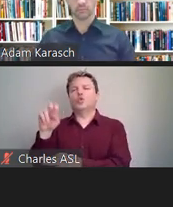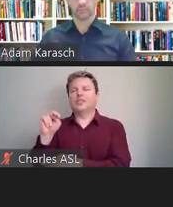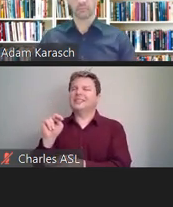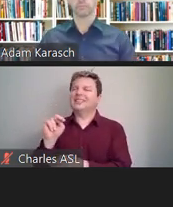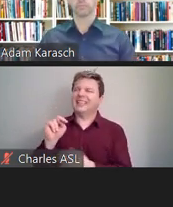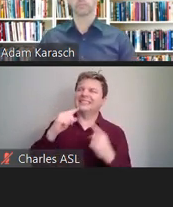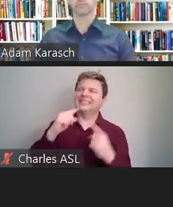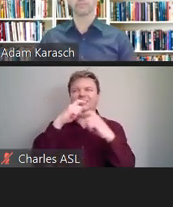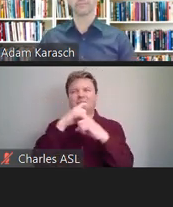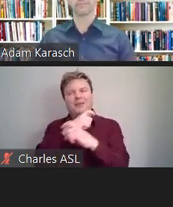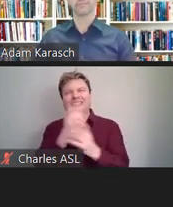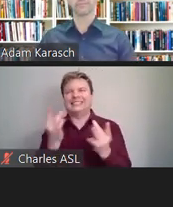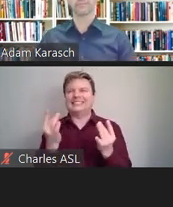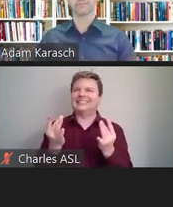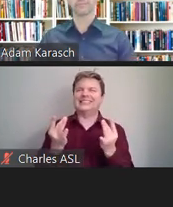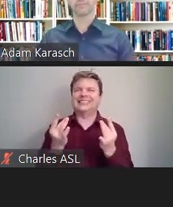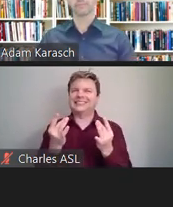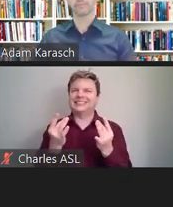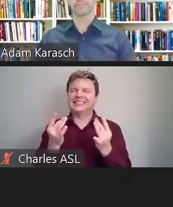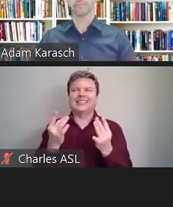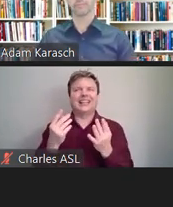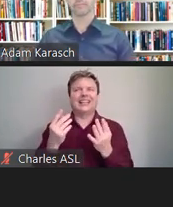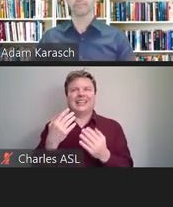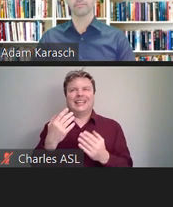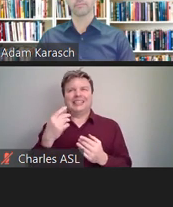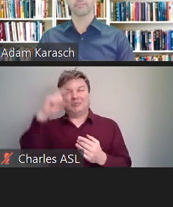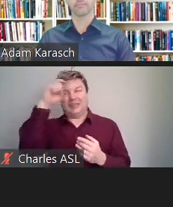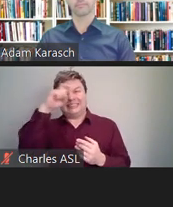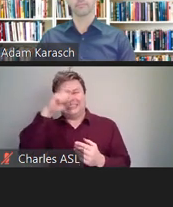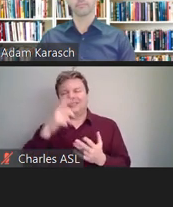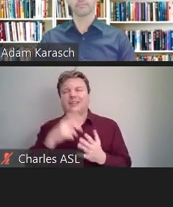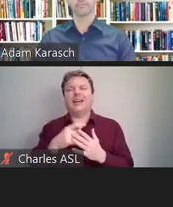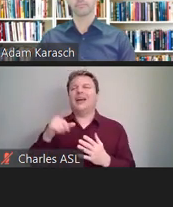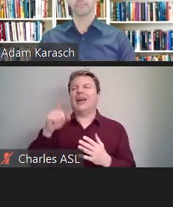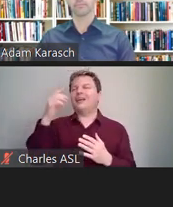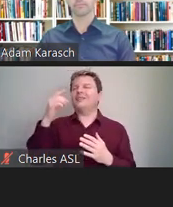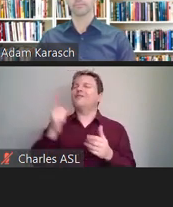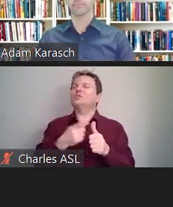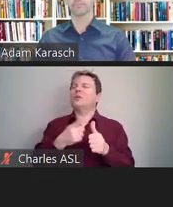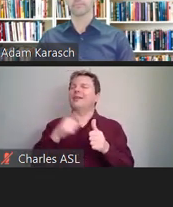We'd have to know a little bit more about what the issue is and your relationship with the union.